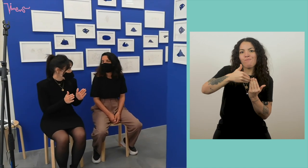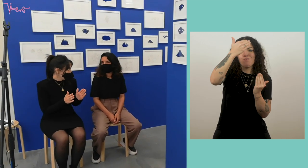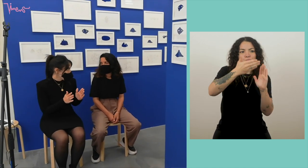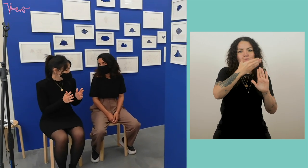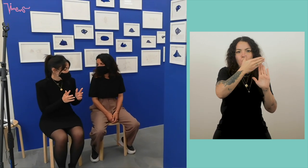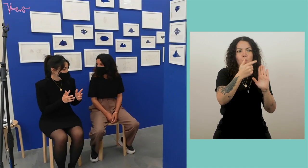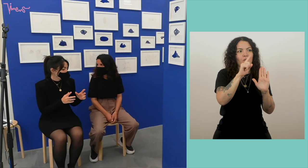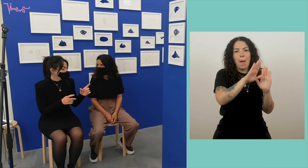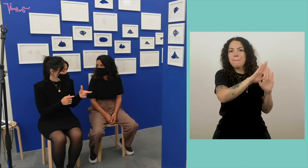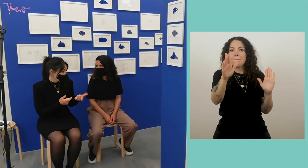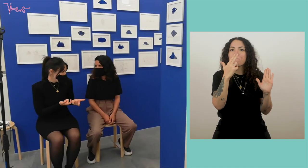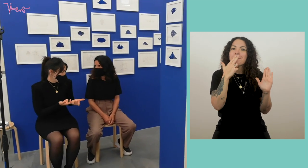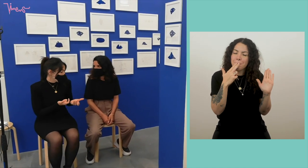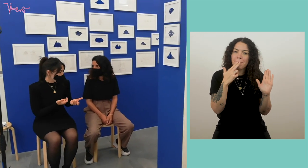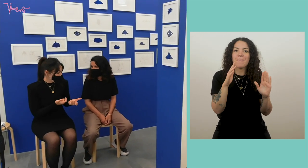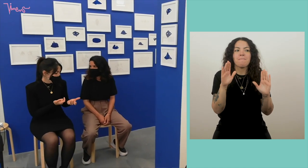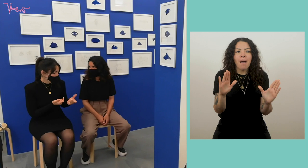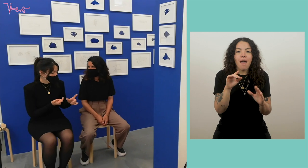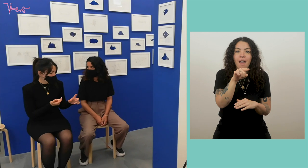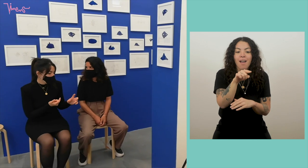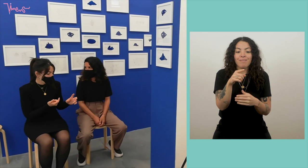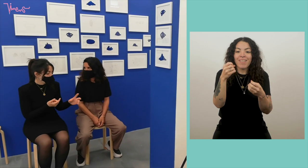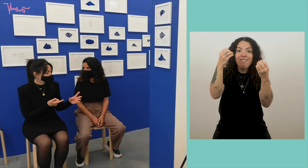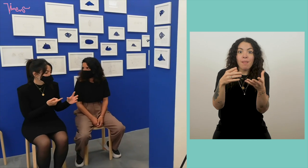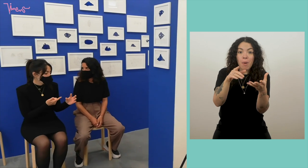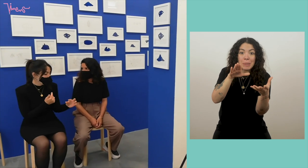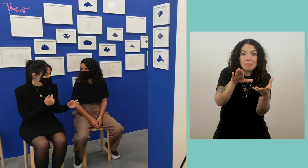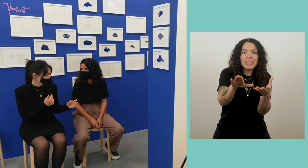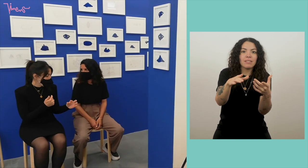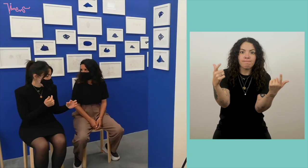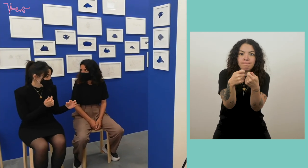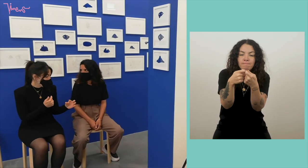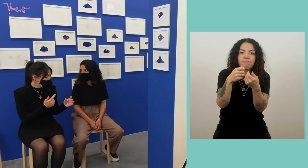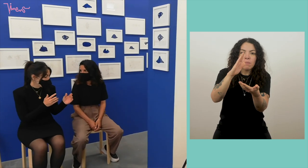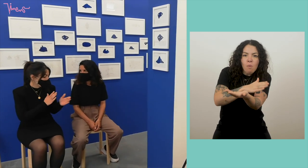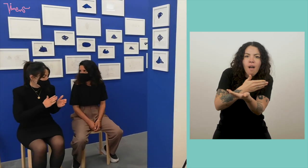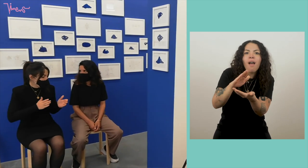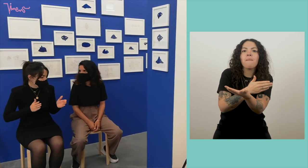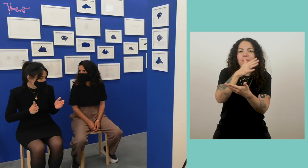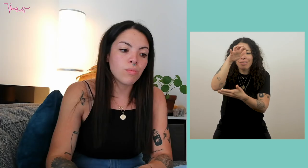We still said to ourselves that in relation to the event that was proposed in relation to the text, in the